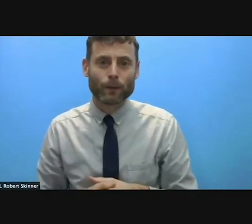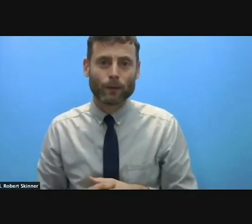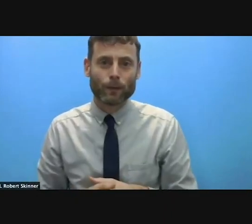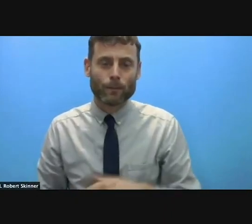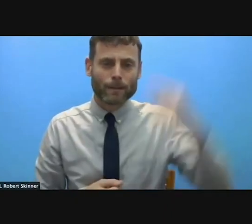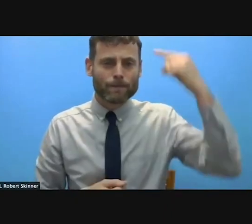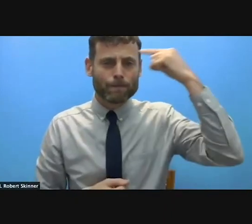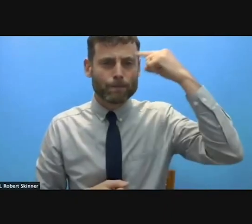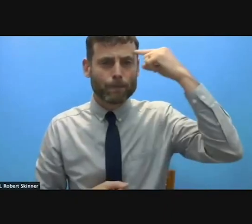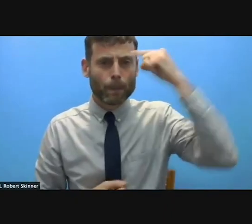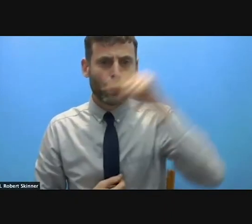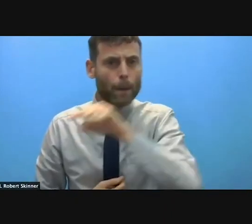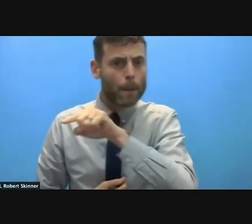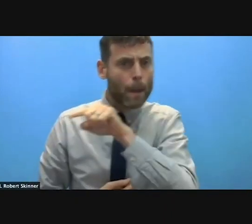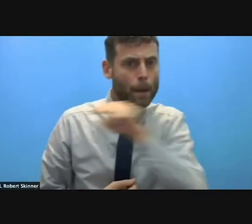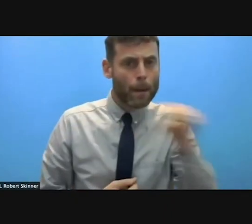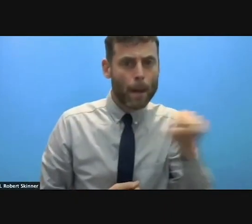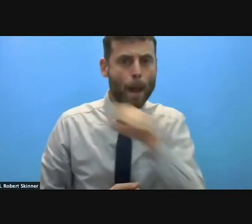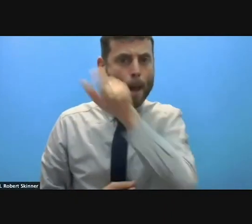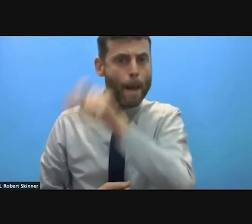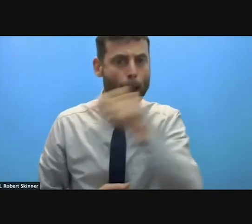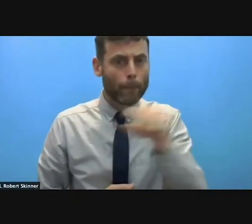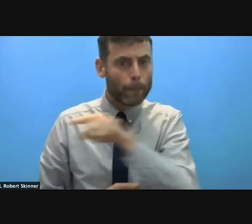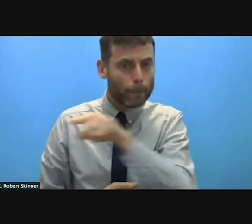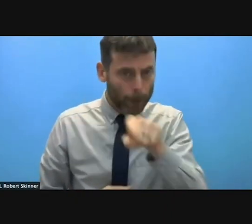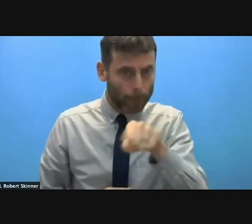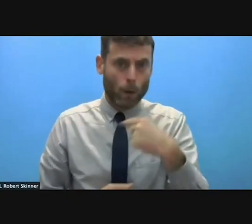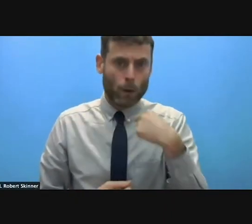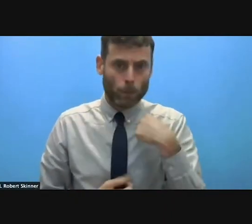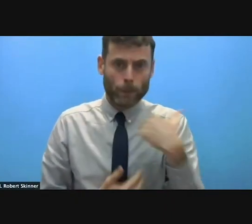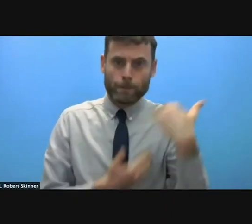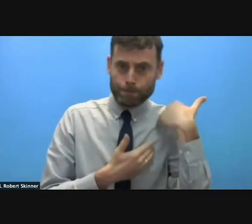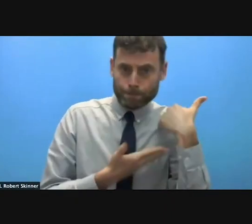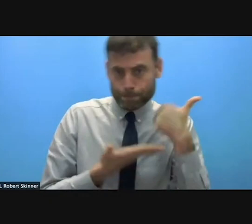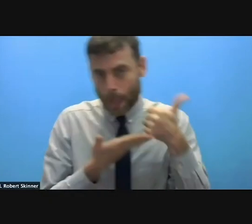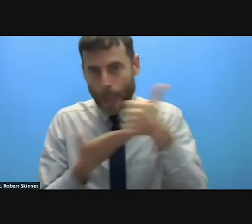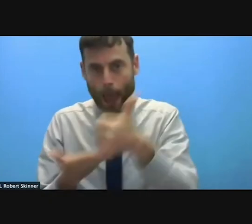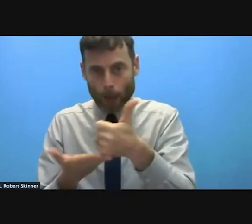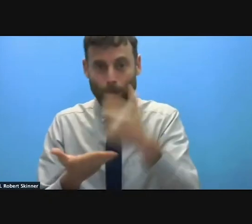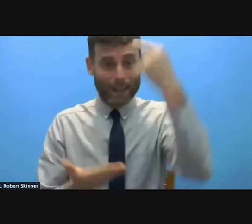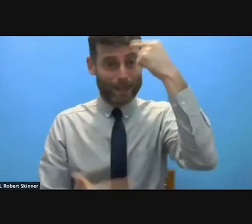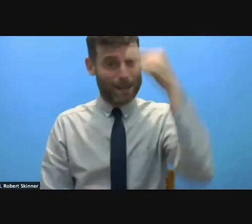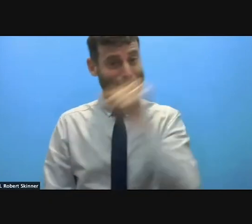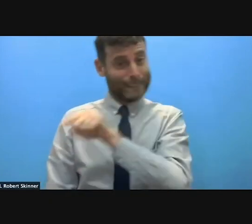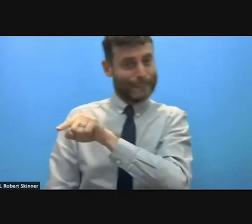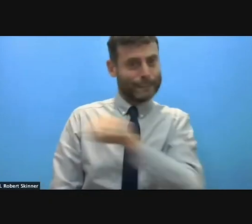The population we want to serve. And this is for sure an issue that would be of great interest to